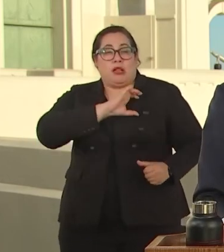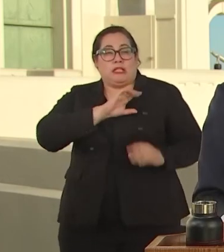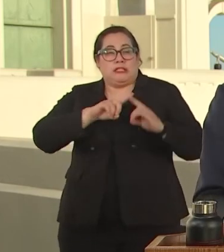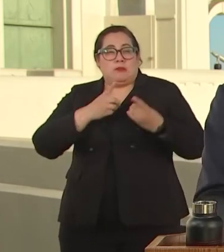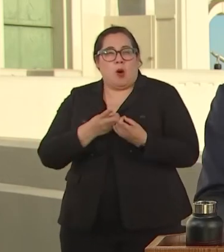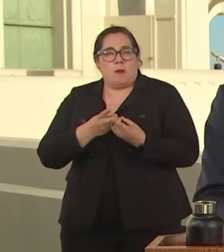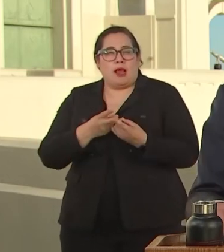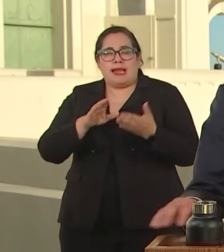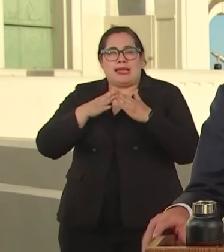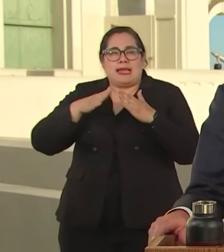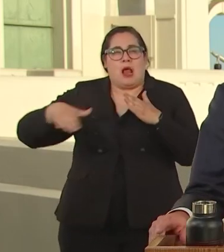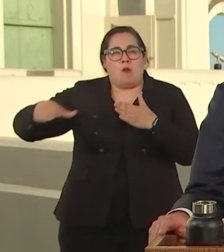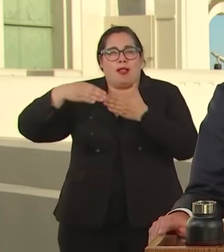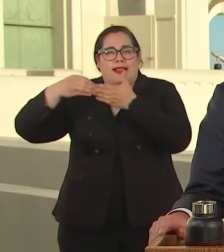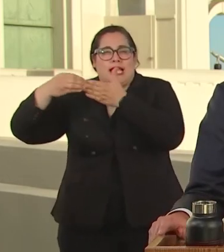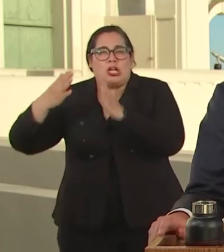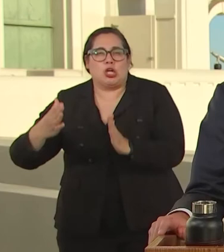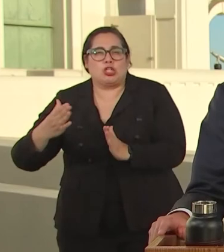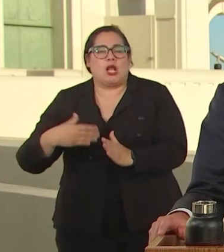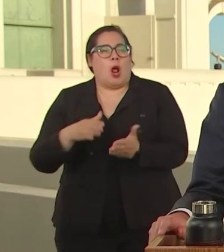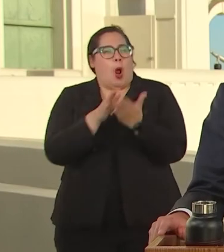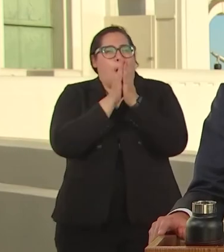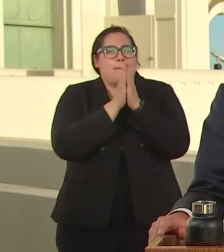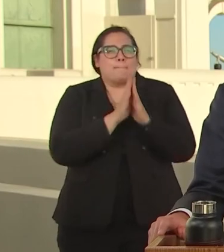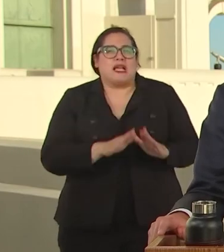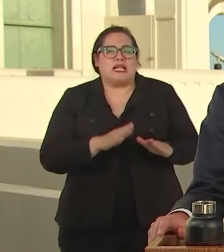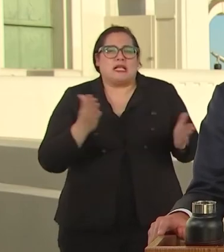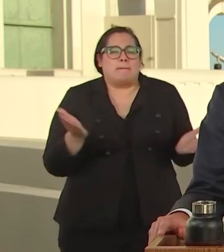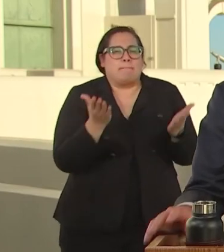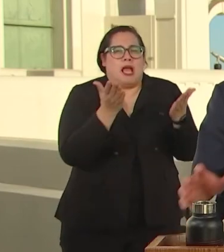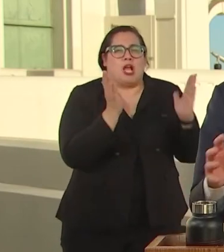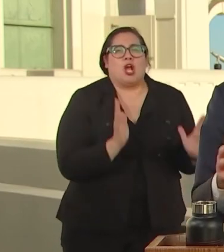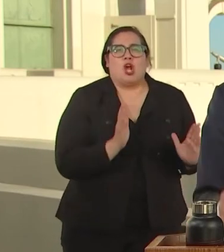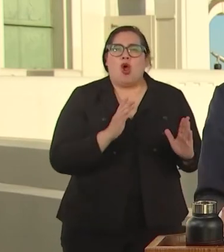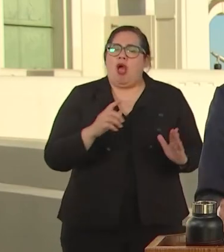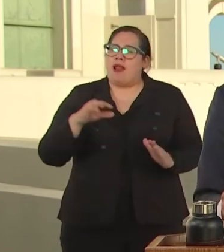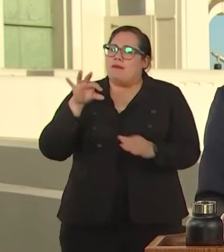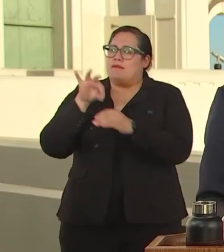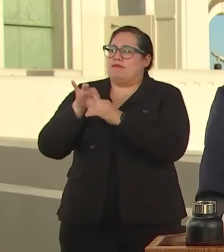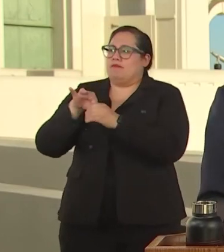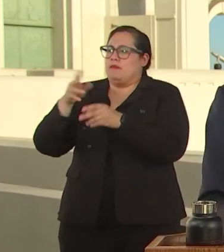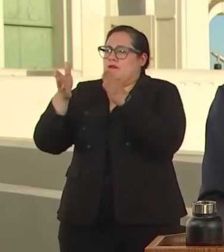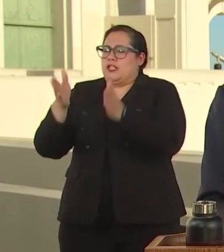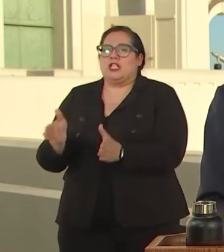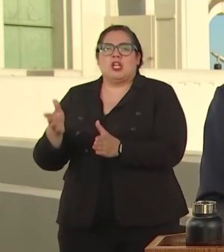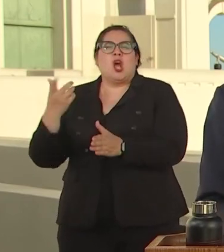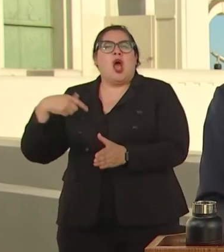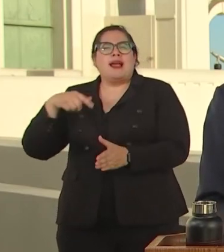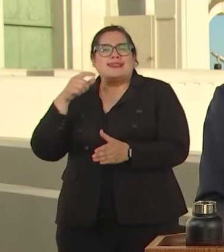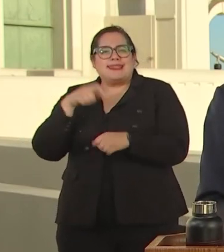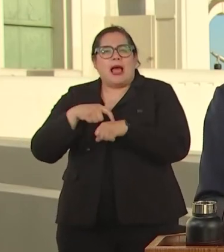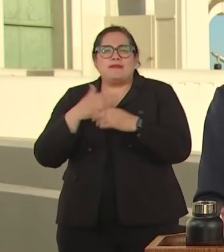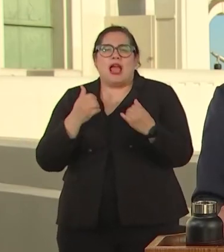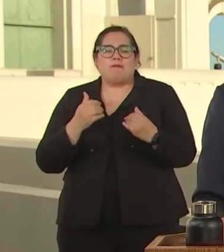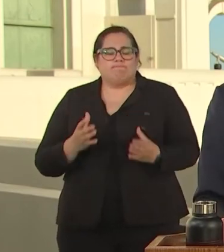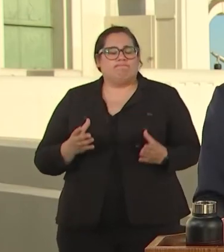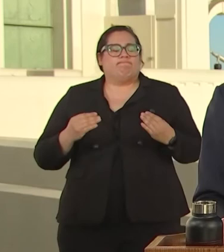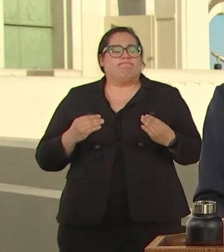MAKERS AND ELECTED OFFICIALS. IT'S A TIME TO RECOGNIZE WRONGS AND IT'S TIME TO SET THEM RIGHT. BY GIVING UP SOME POWER AND